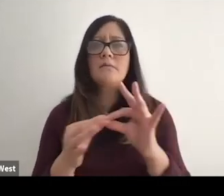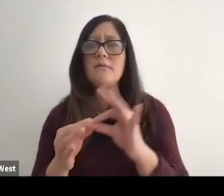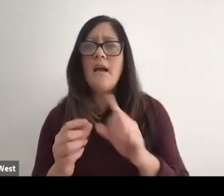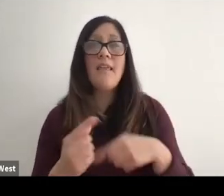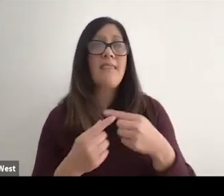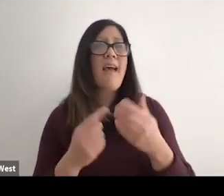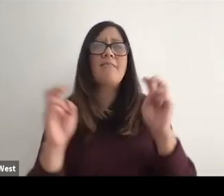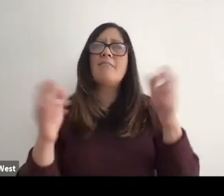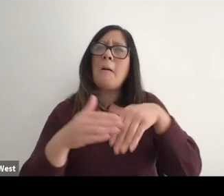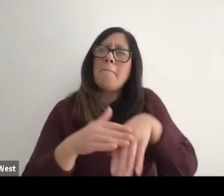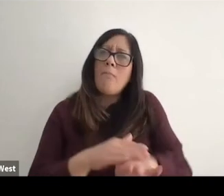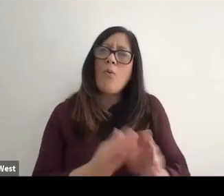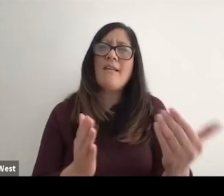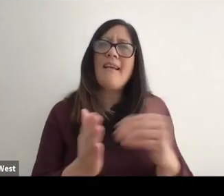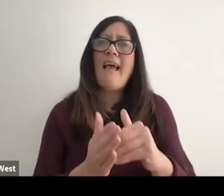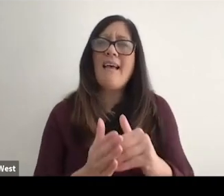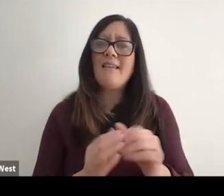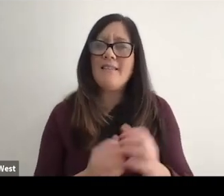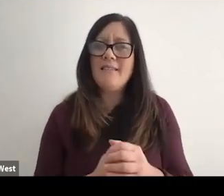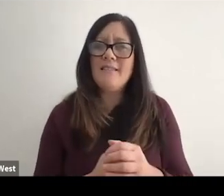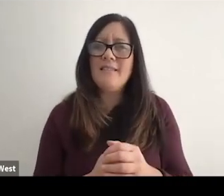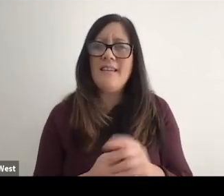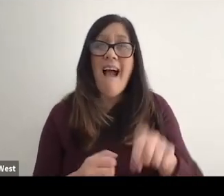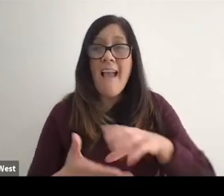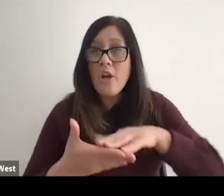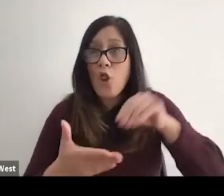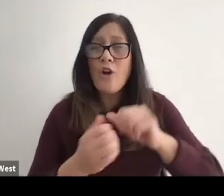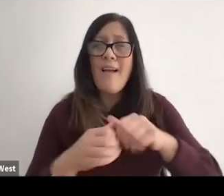We then have a rebirth. It's a new platform. I had to relearn how to walk again.